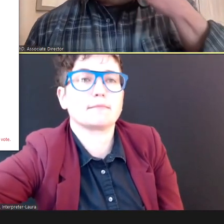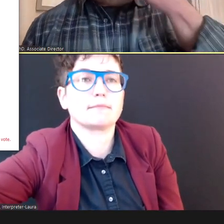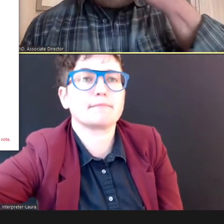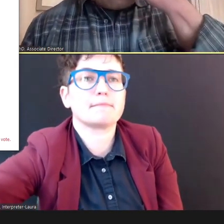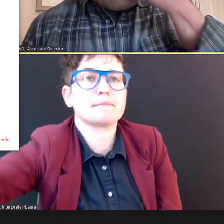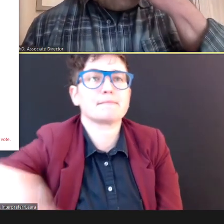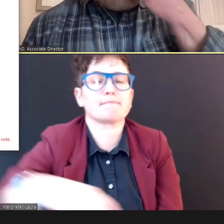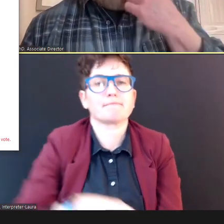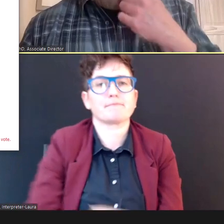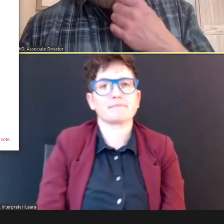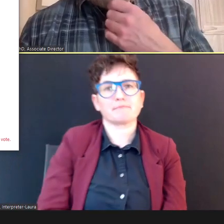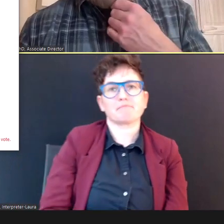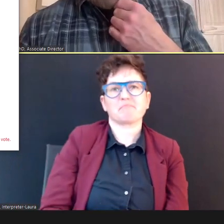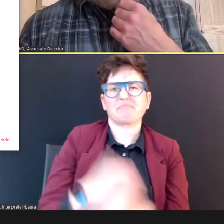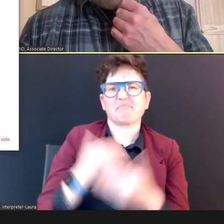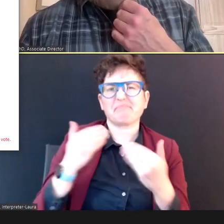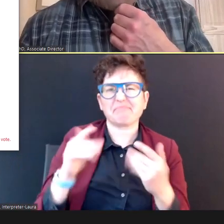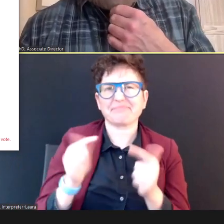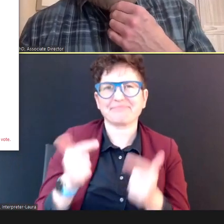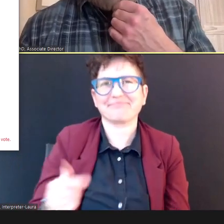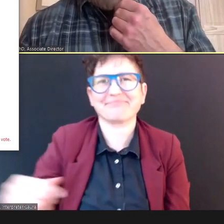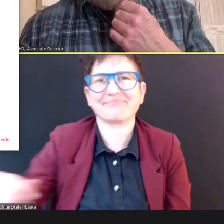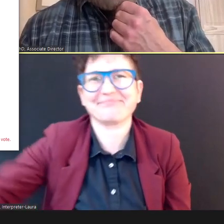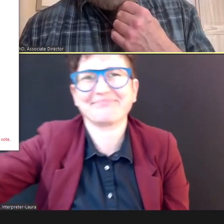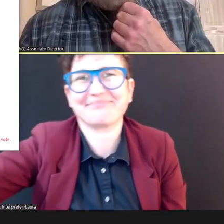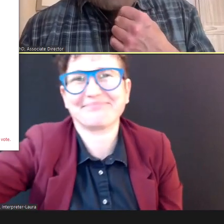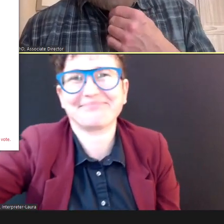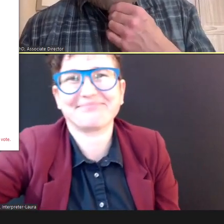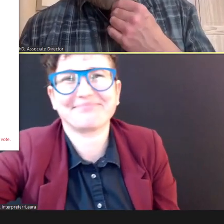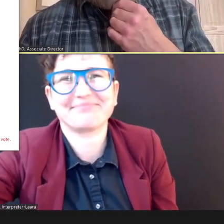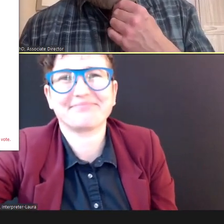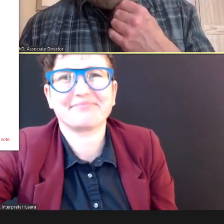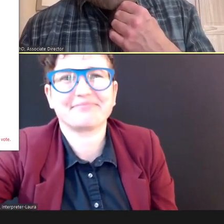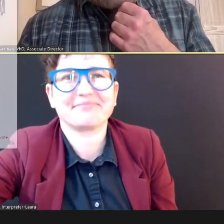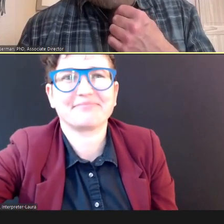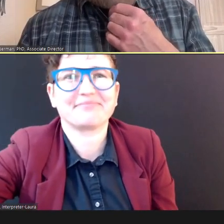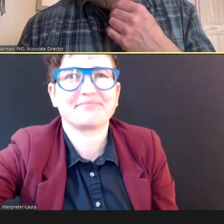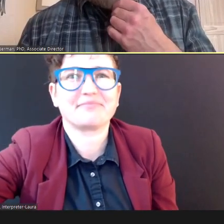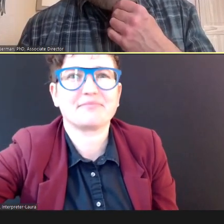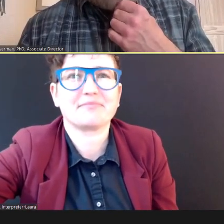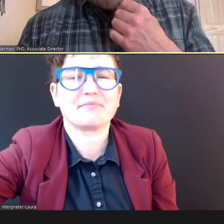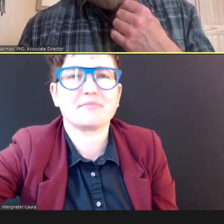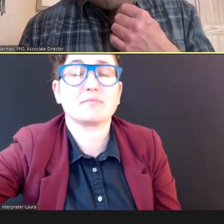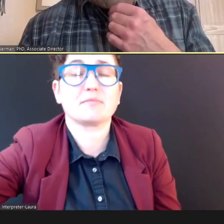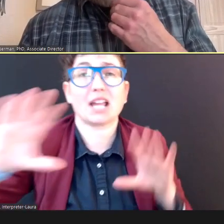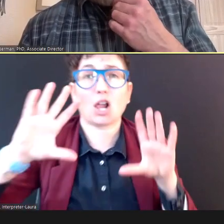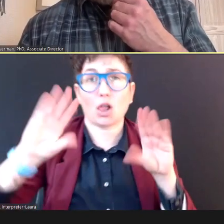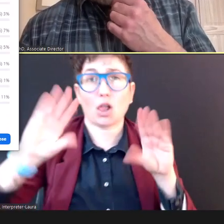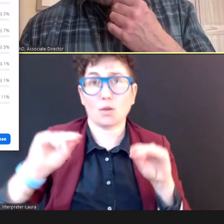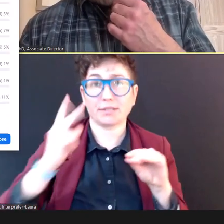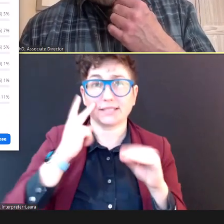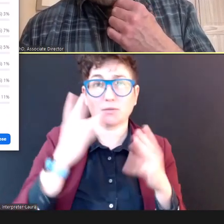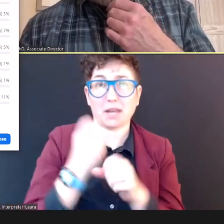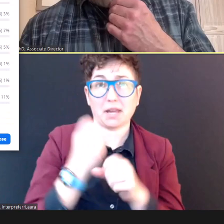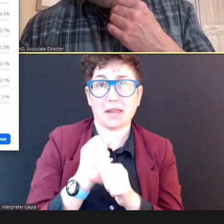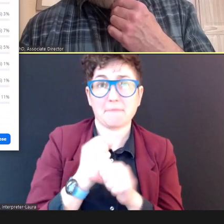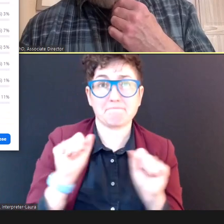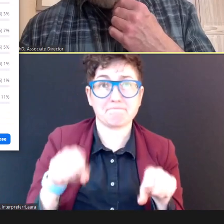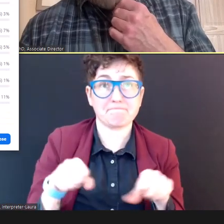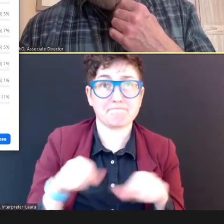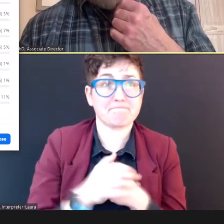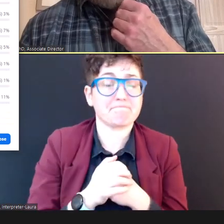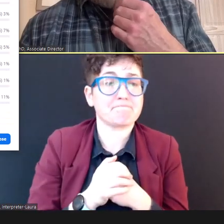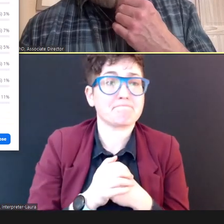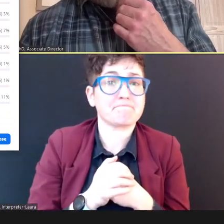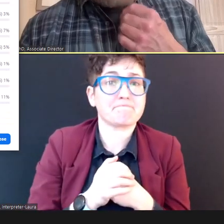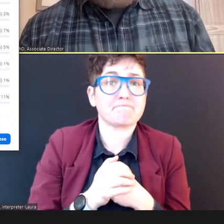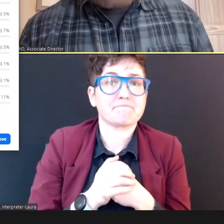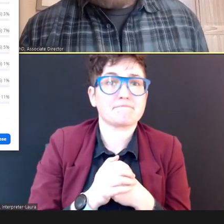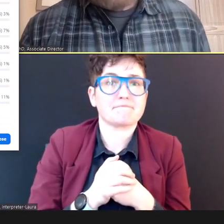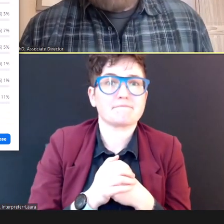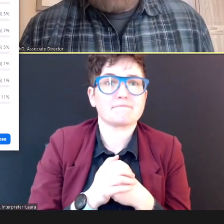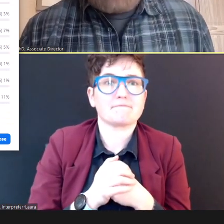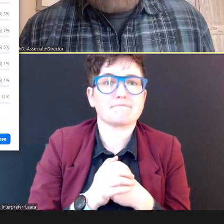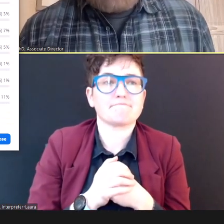Can you close it and see what we get?